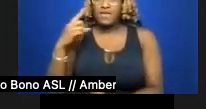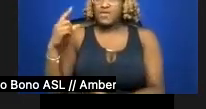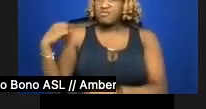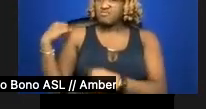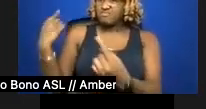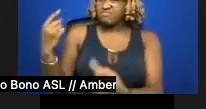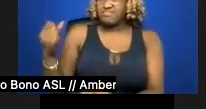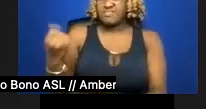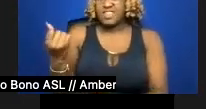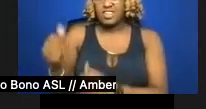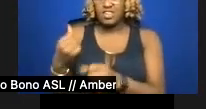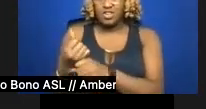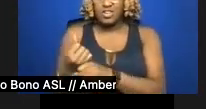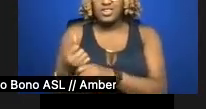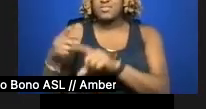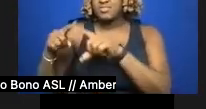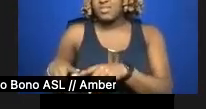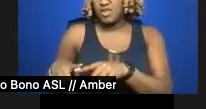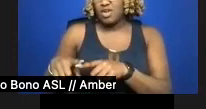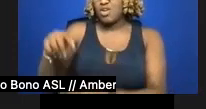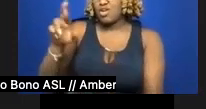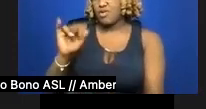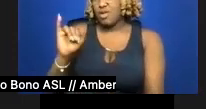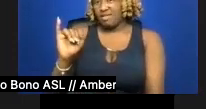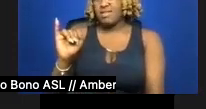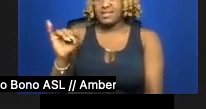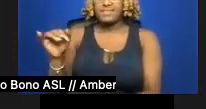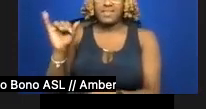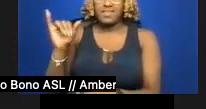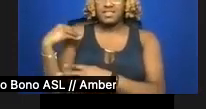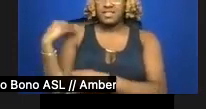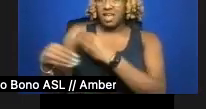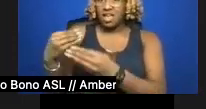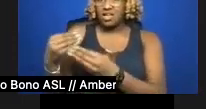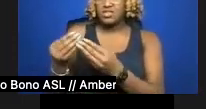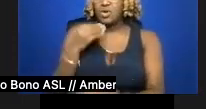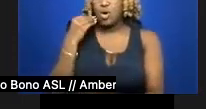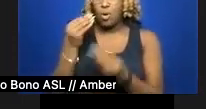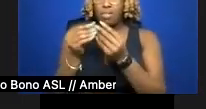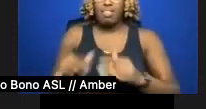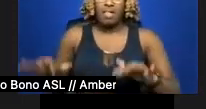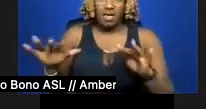Rhode Island, an area which spans the ancestral homelands of Narragansett and Wampanoag people.